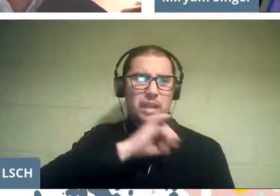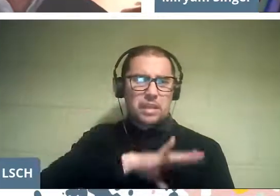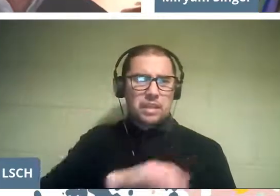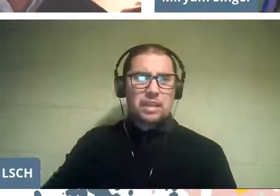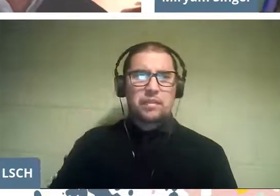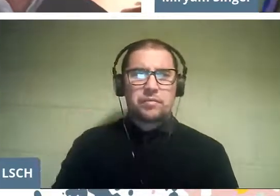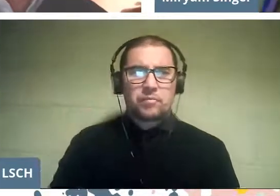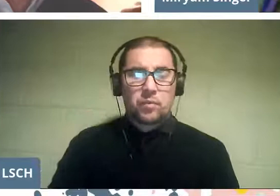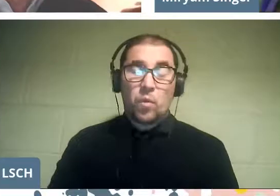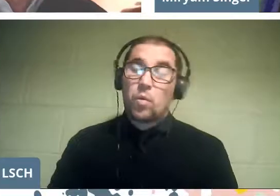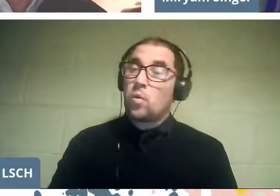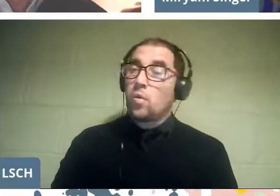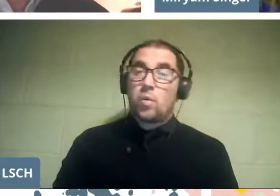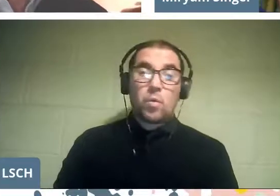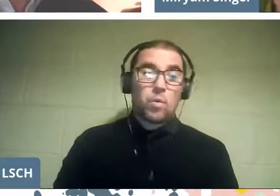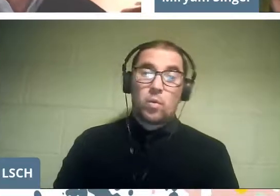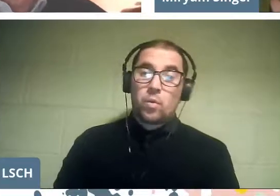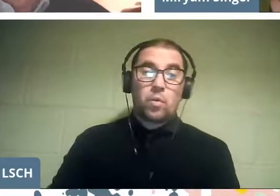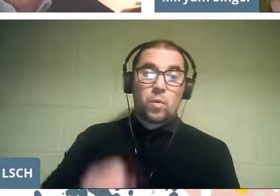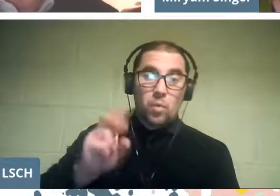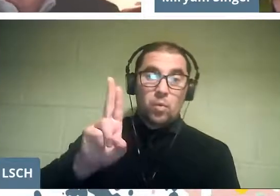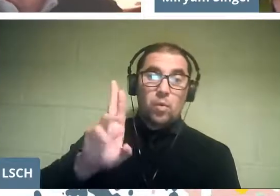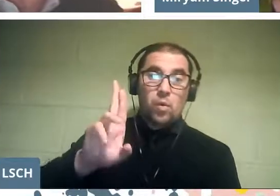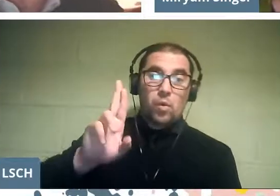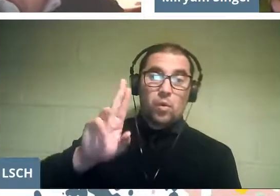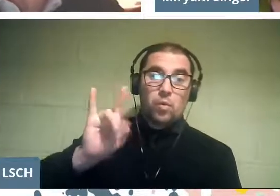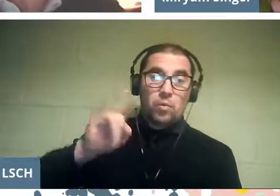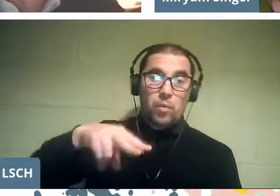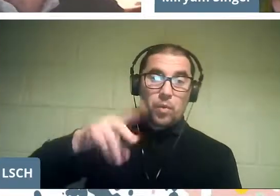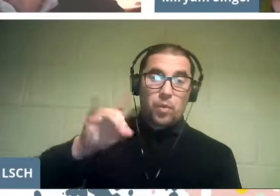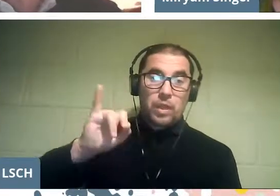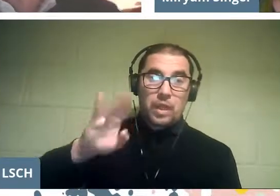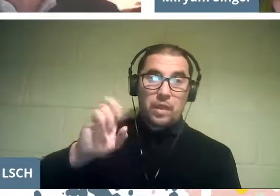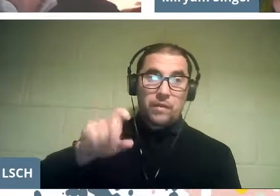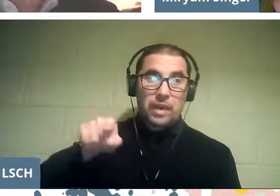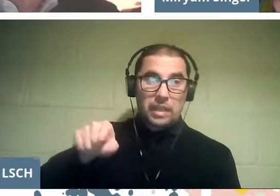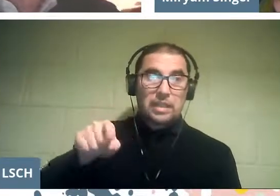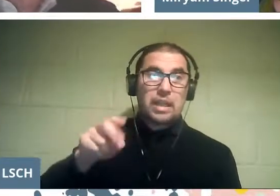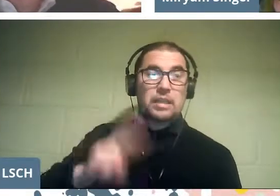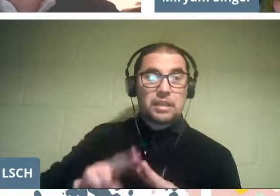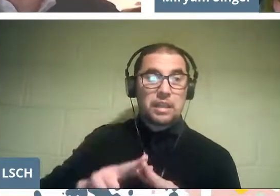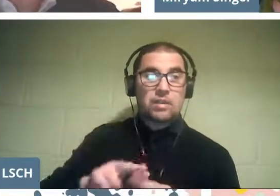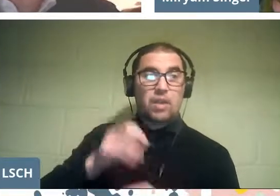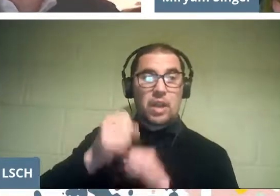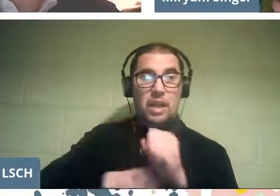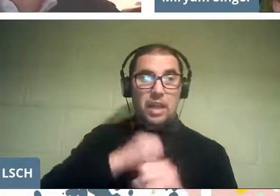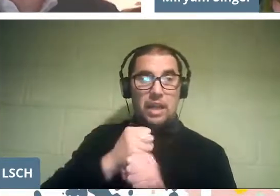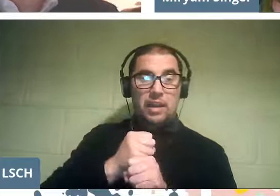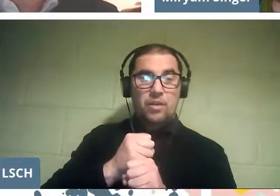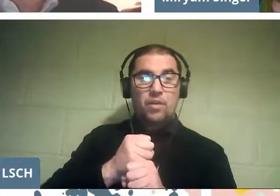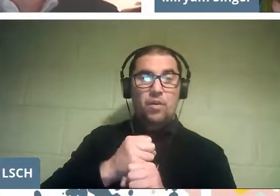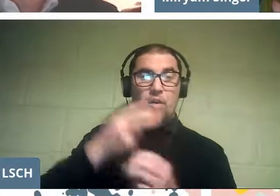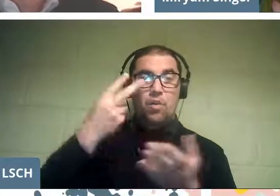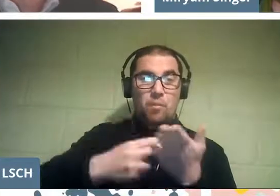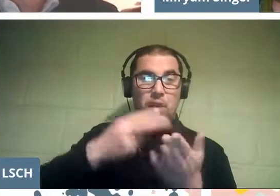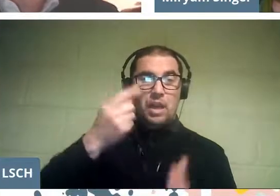Oh, Brundibár. Brundibár was set up in 2011, I think.